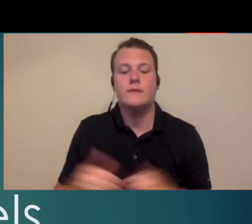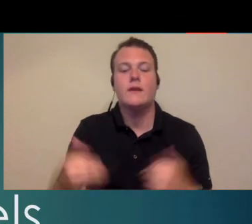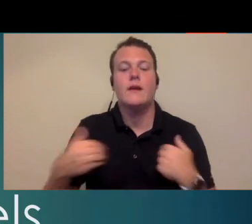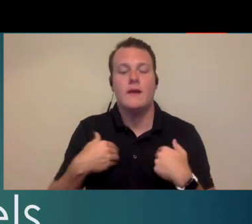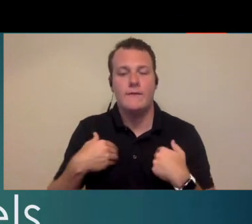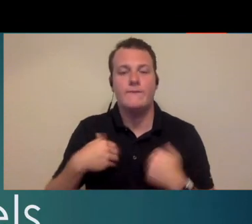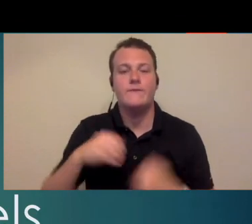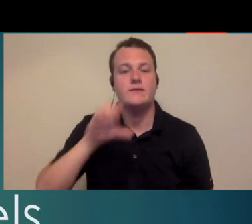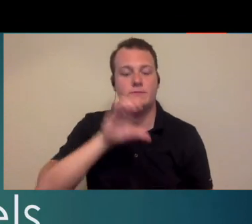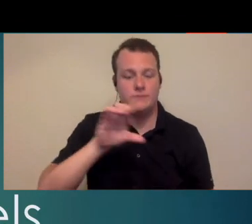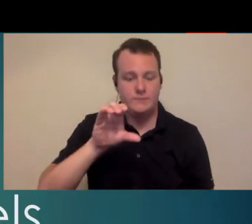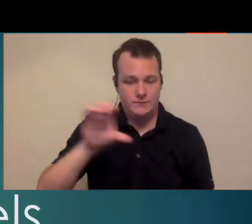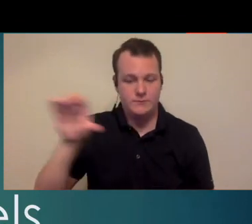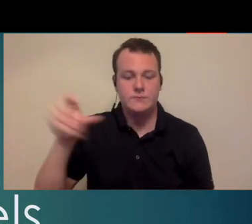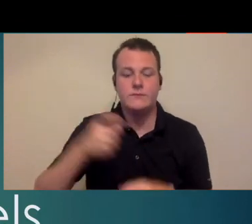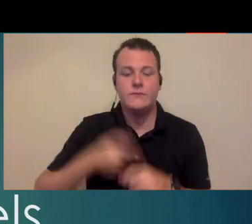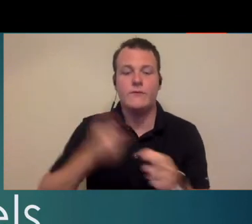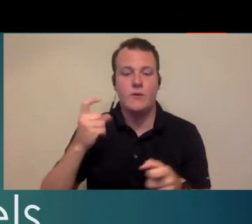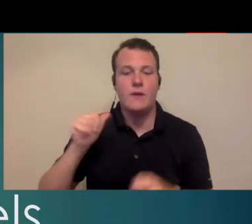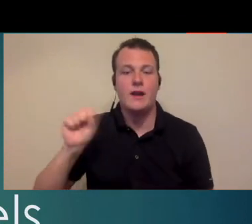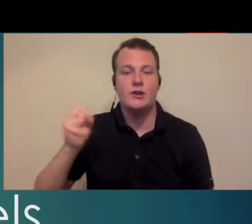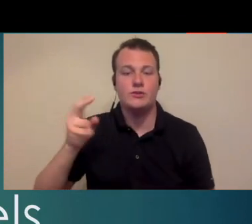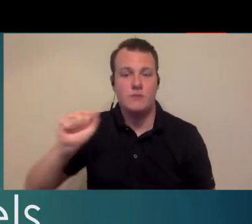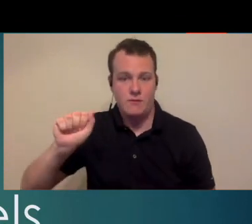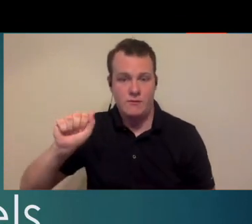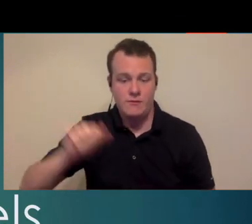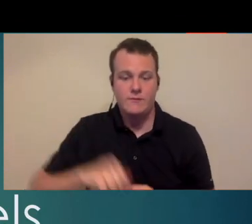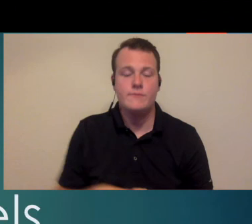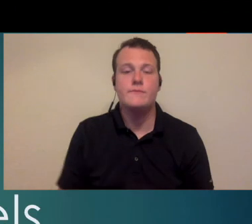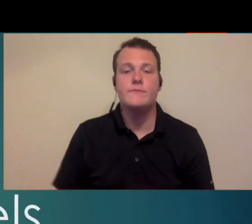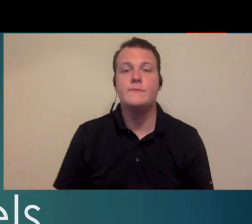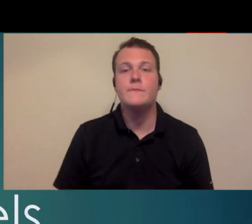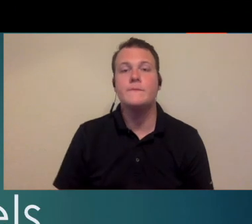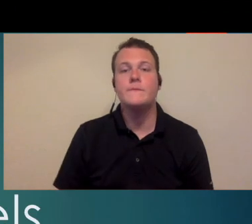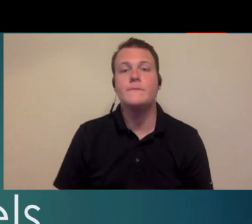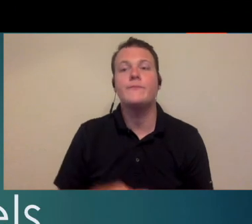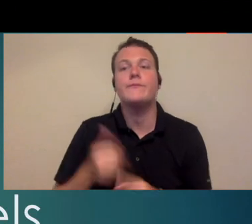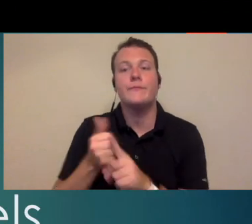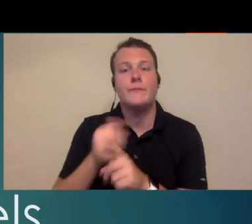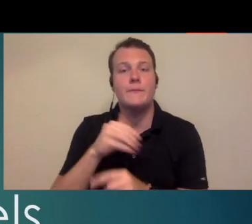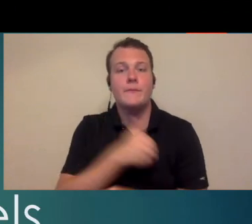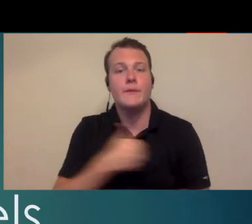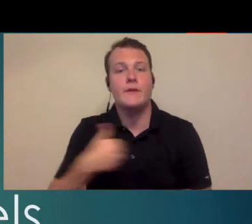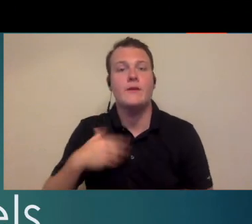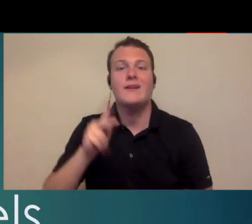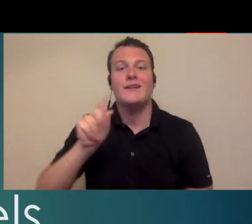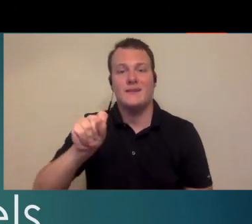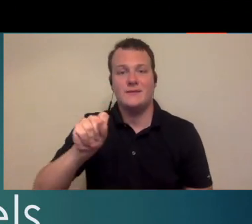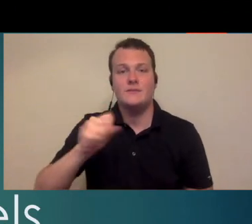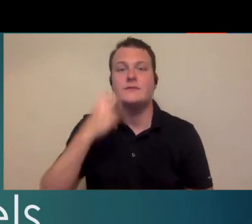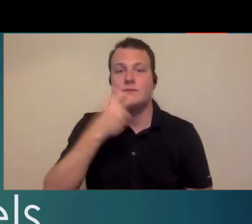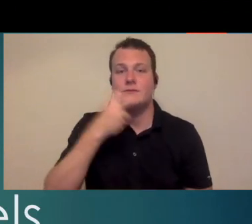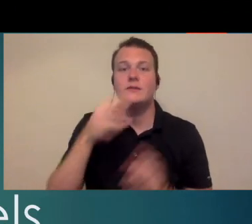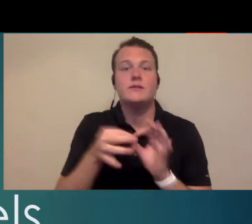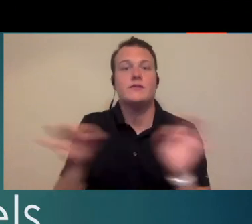of clinical competence of audiology from the American speech which Hearing Association and is a member of the Kansas speech language